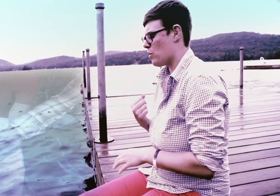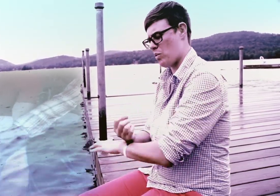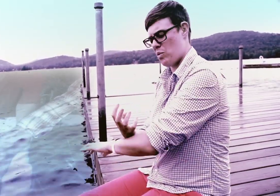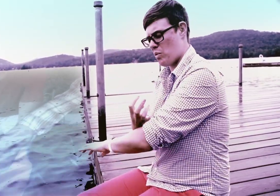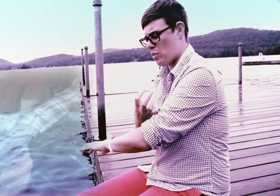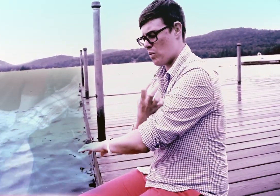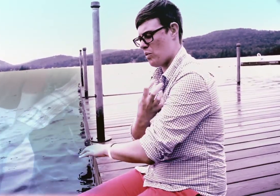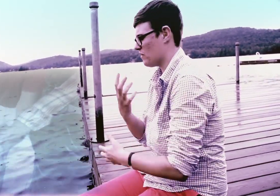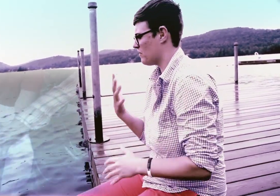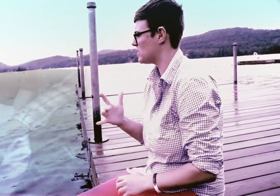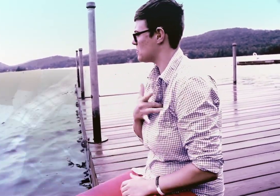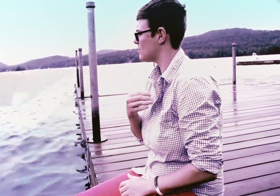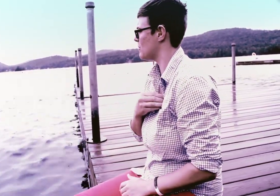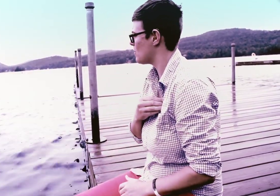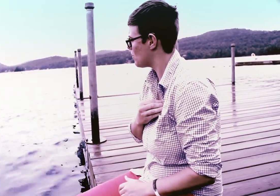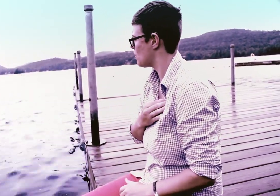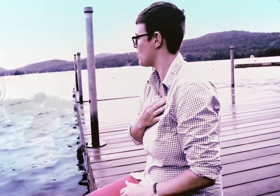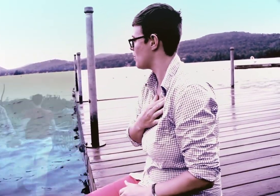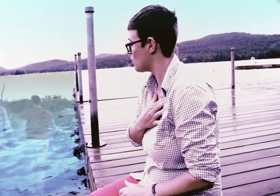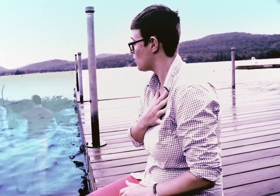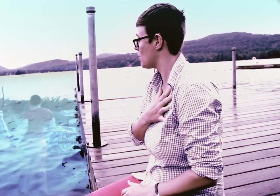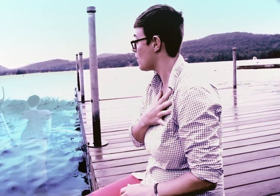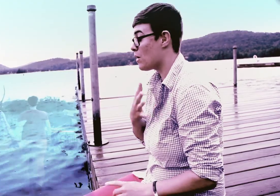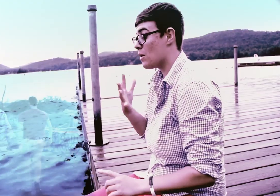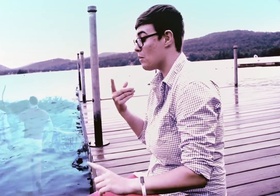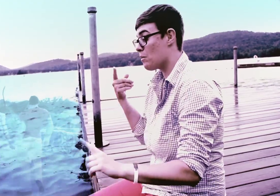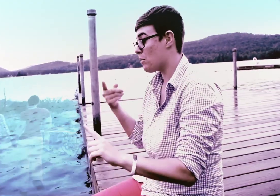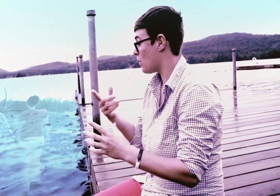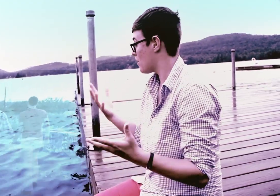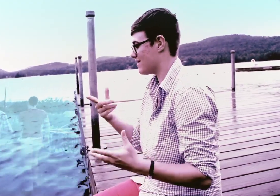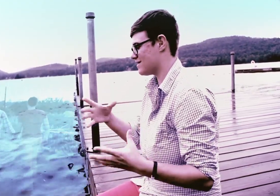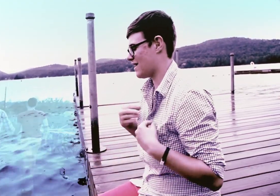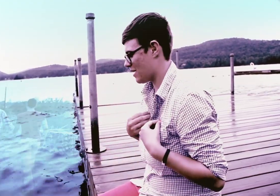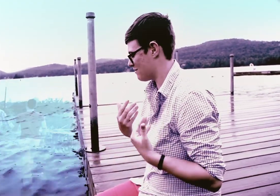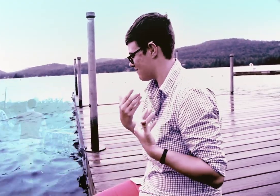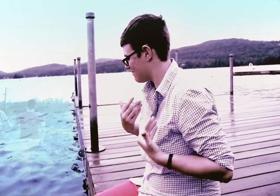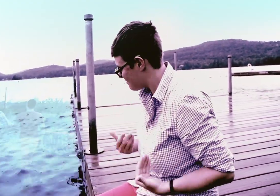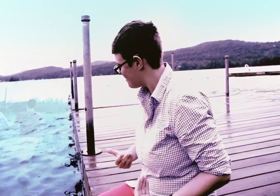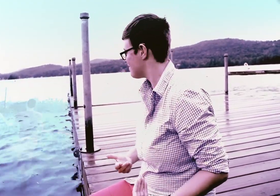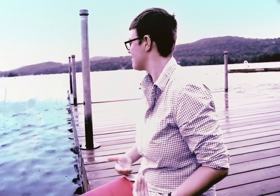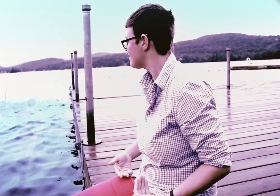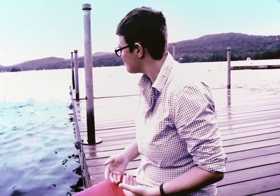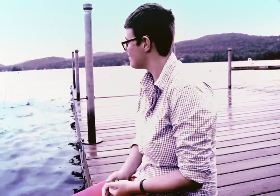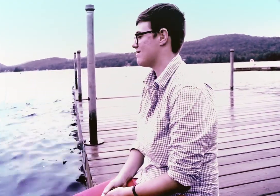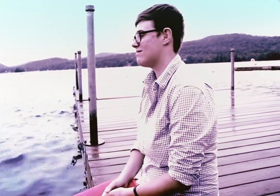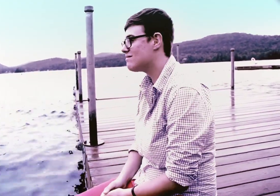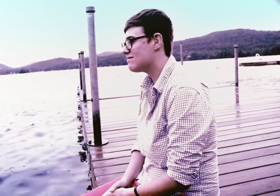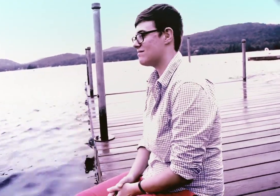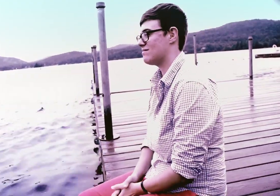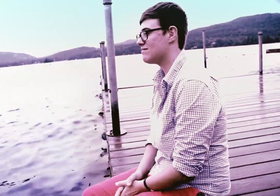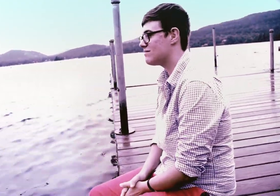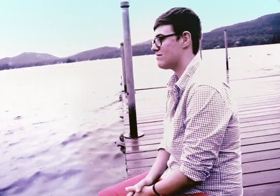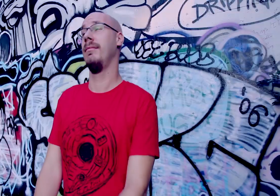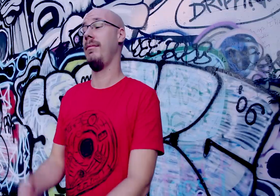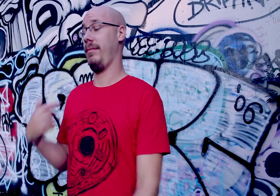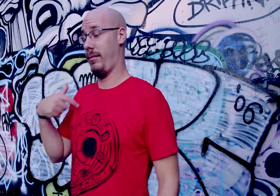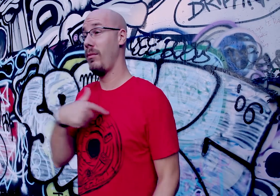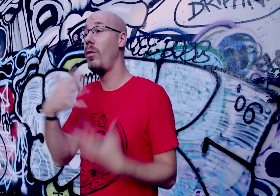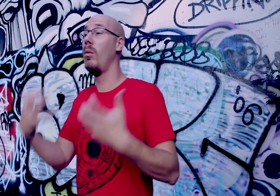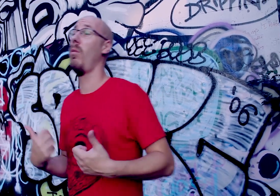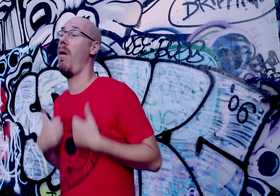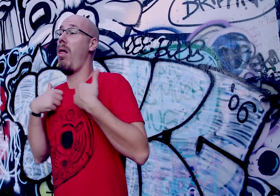she keeps me warm she keeps me warm